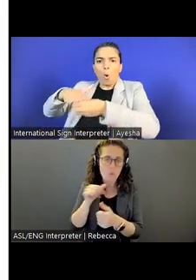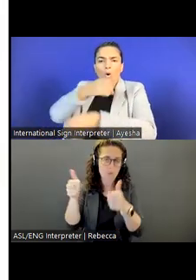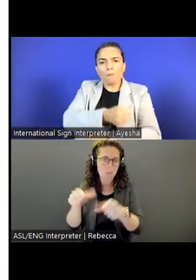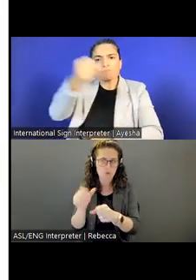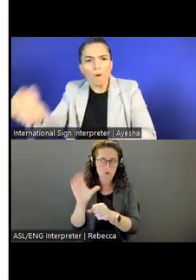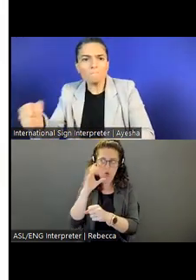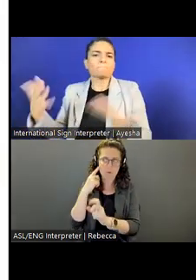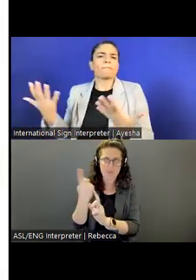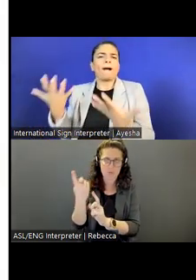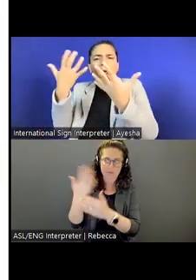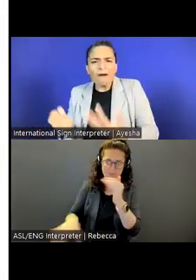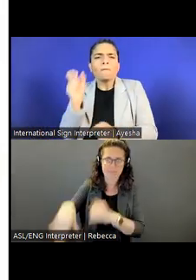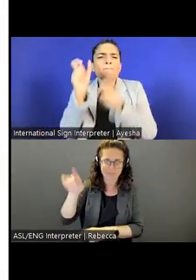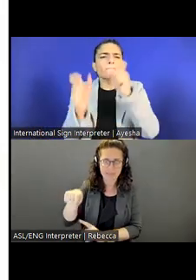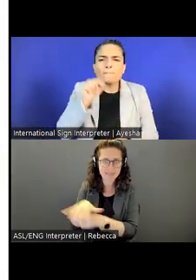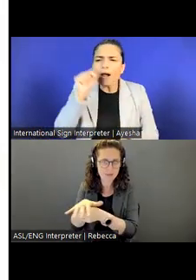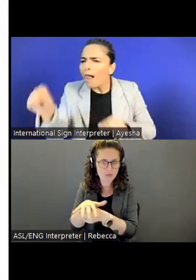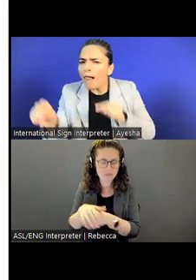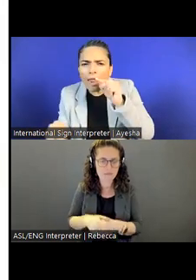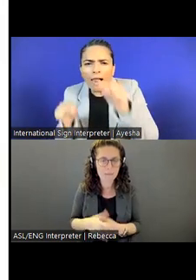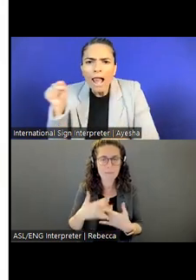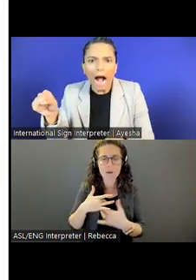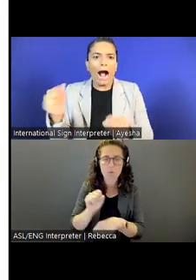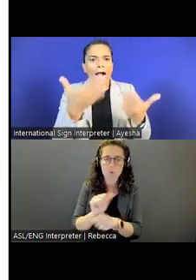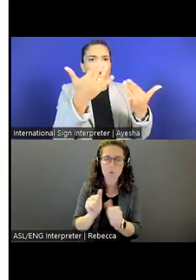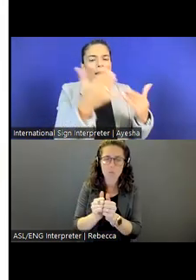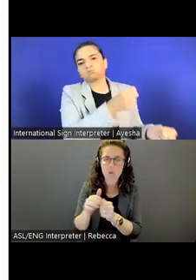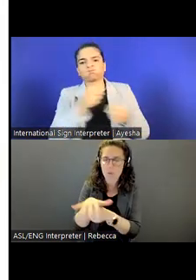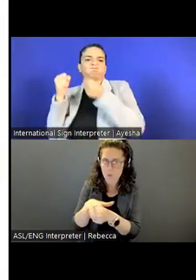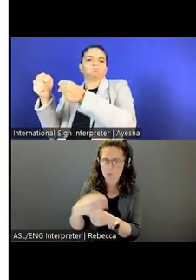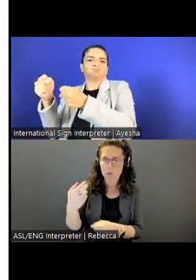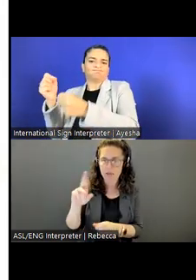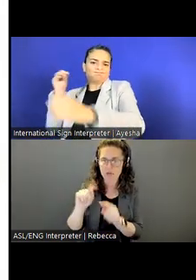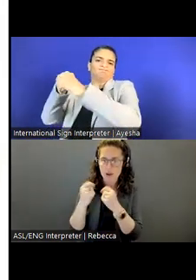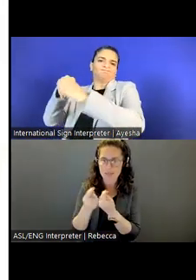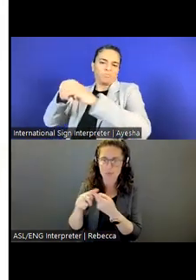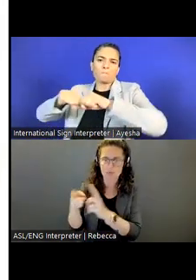We're usually working with our local HR team, as well, to recruit those positions.